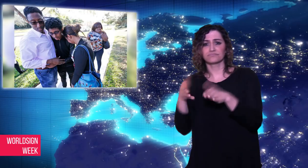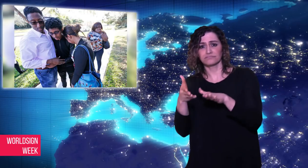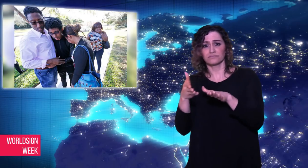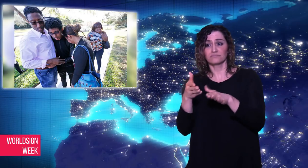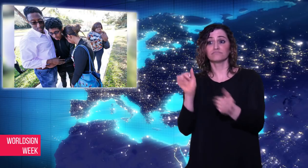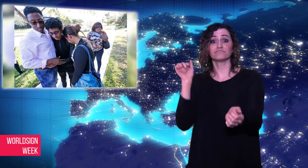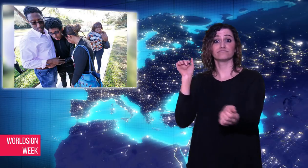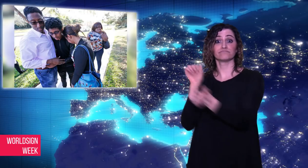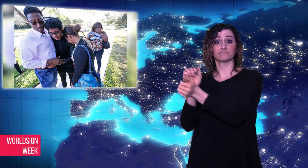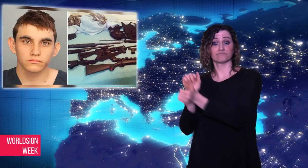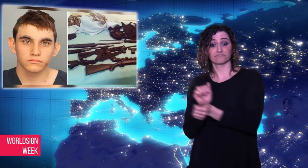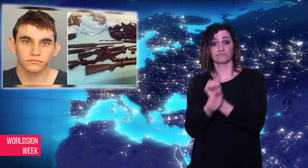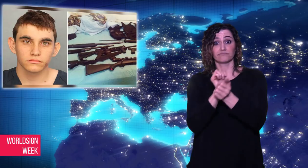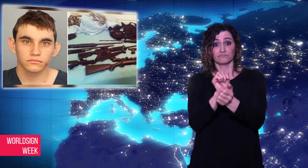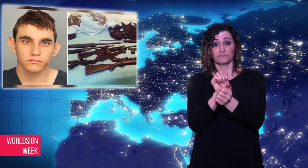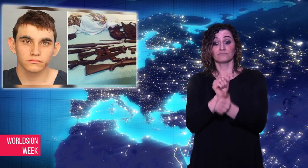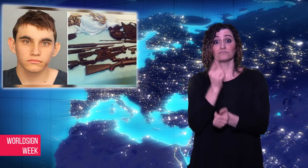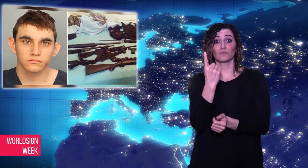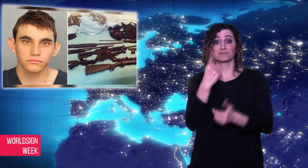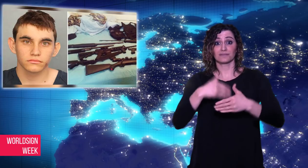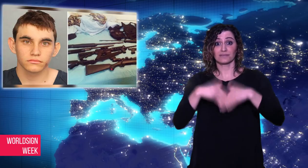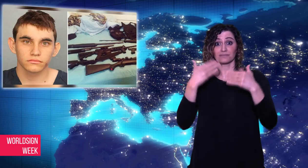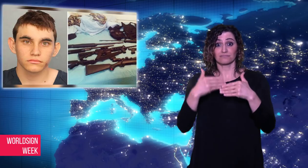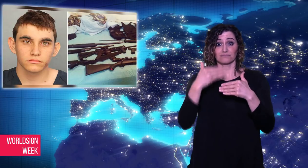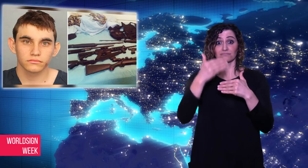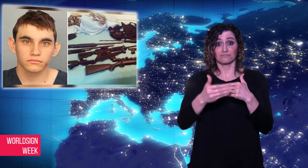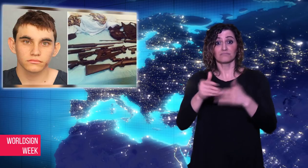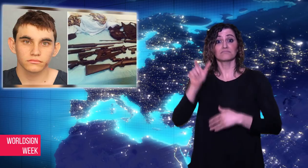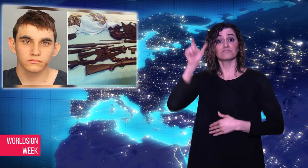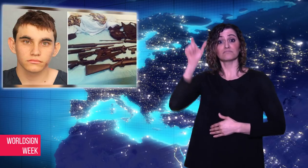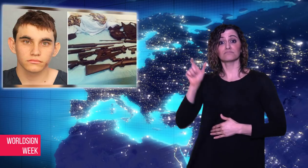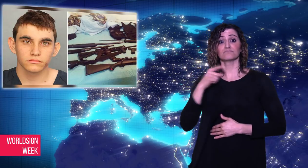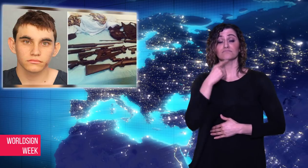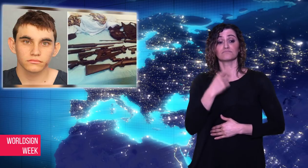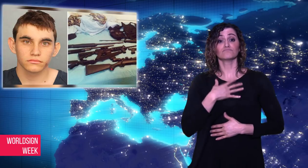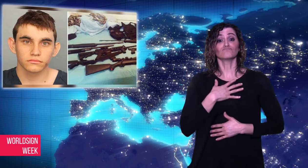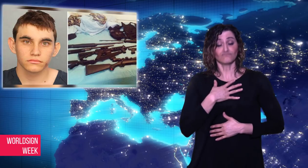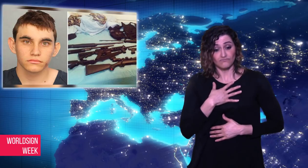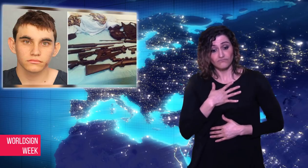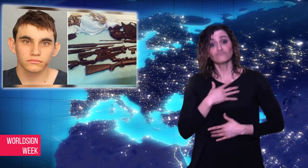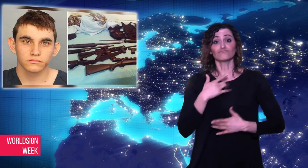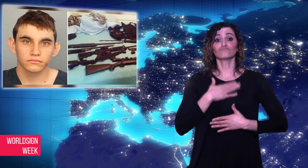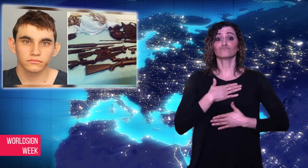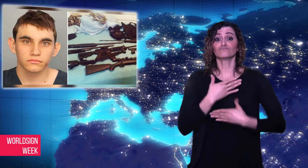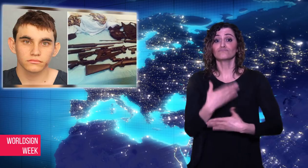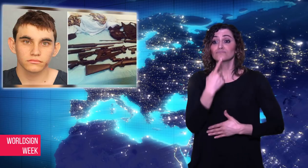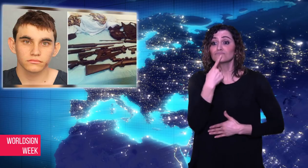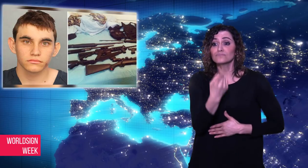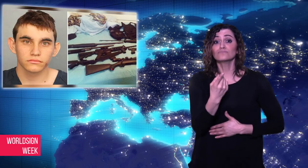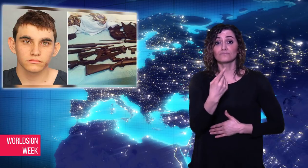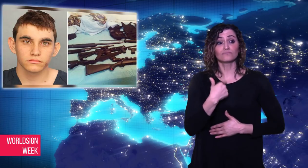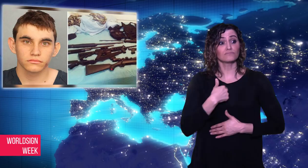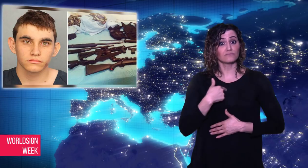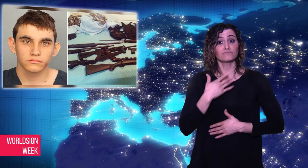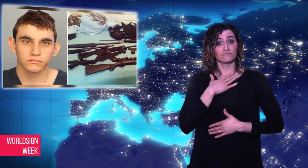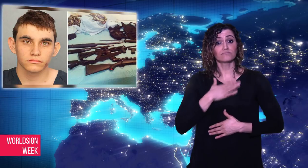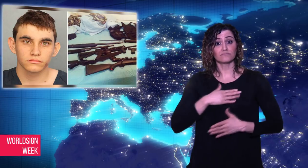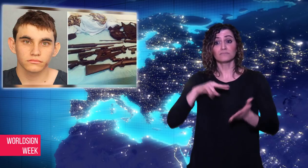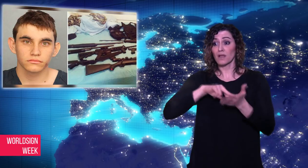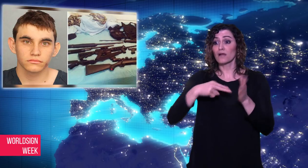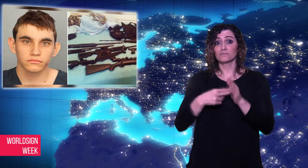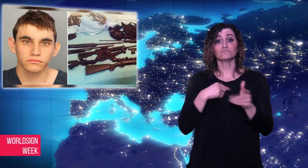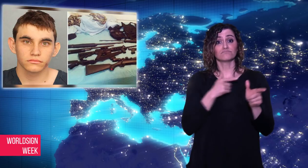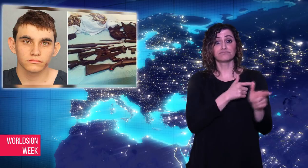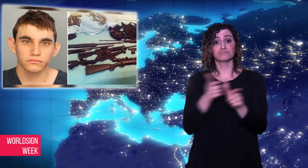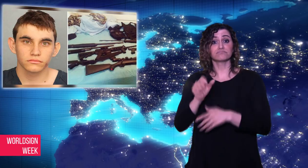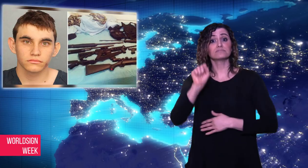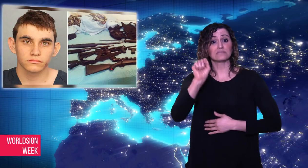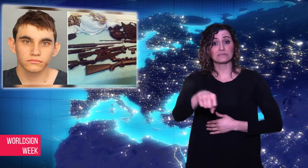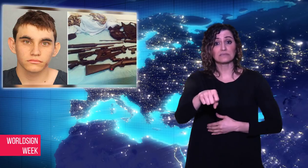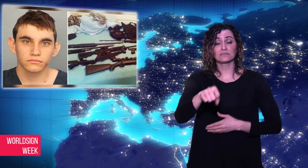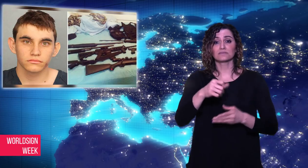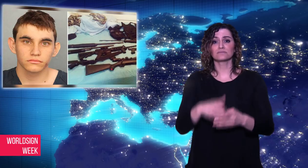eighth deadliest mass shooting in modern